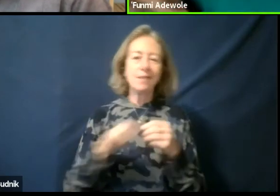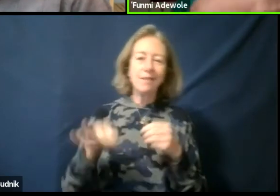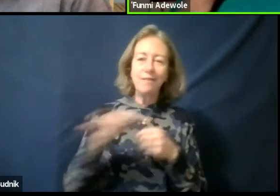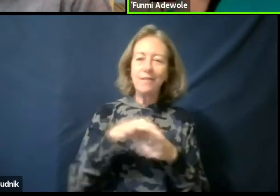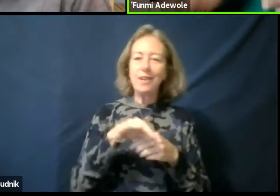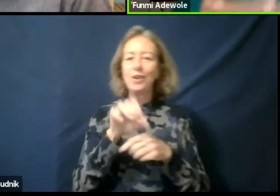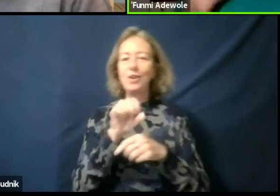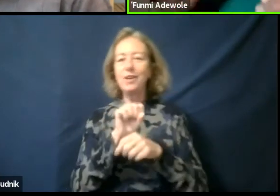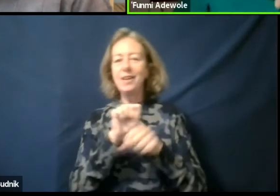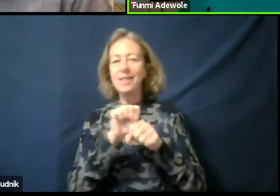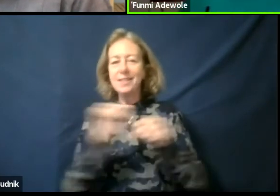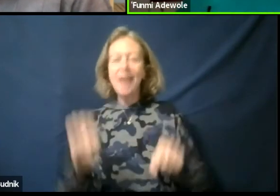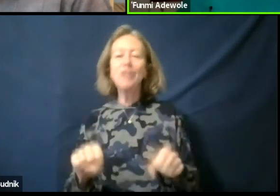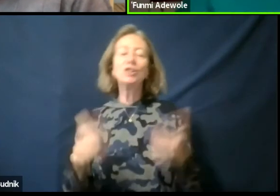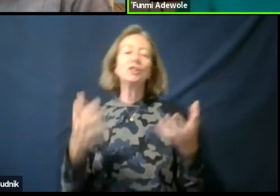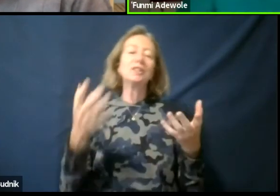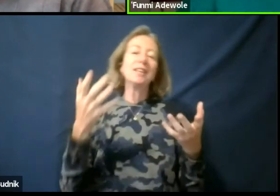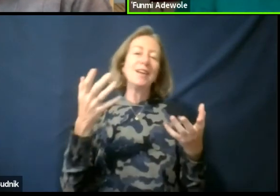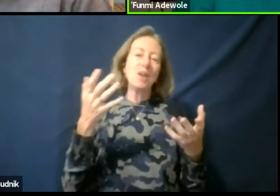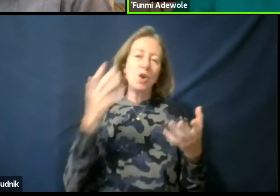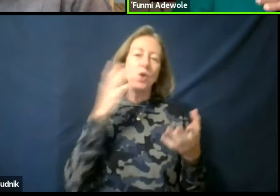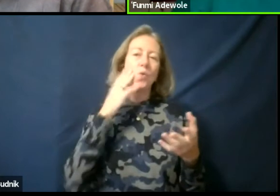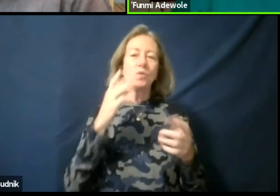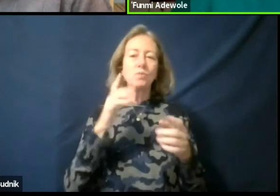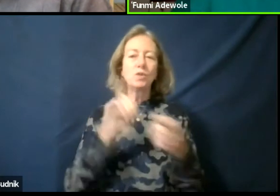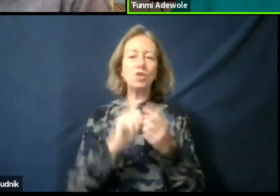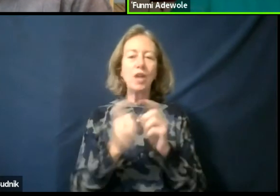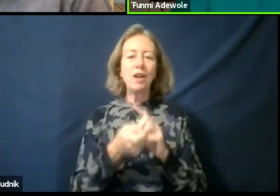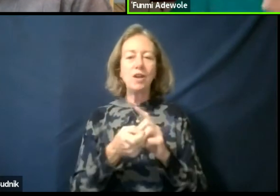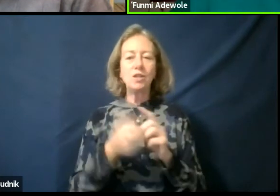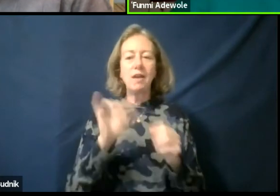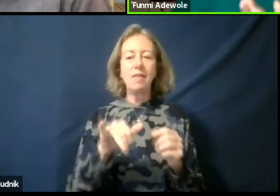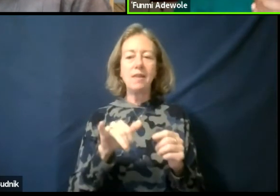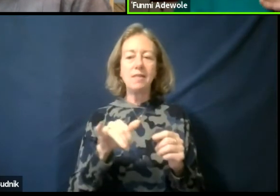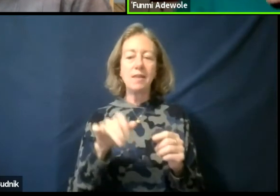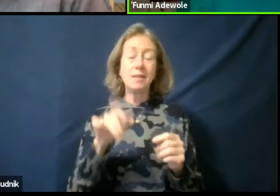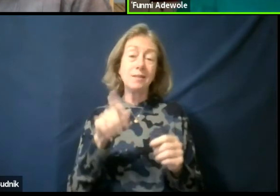It would change it differently which I think is needed, I think